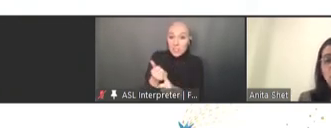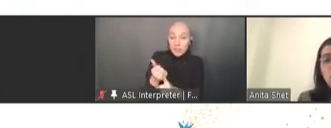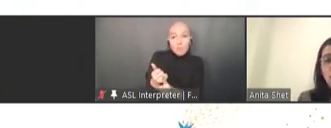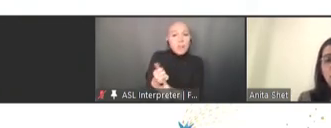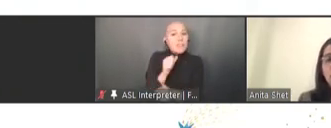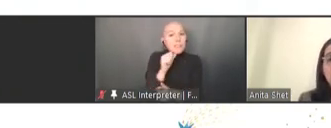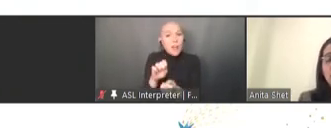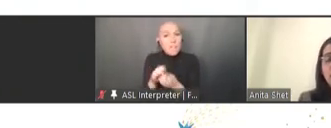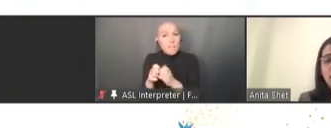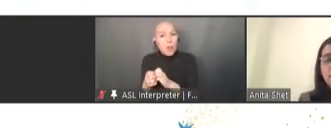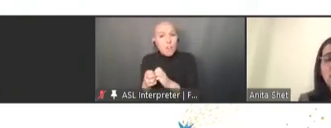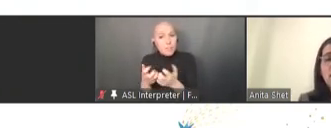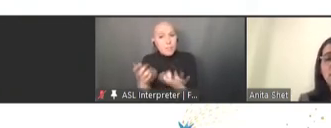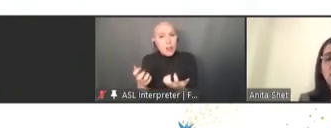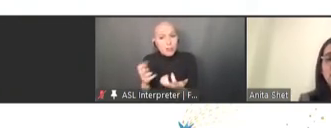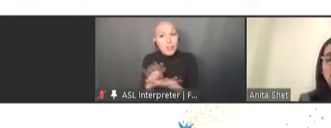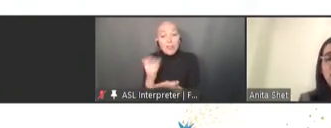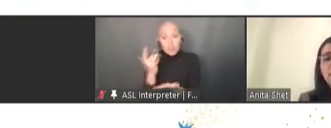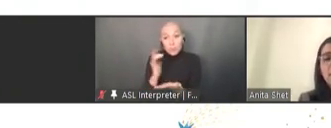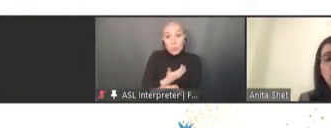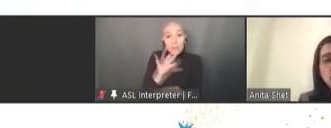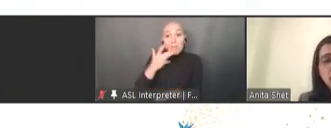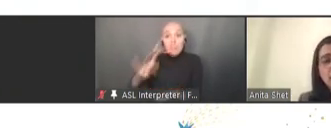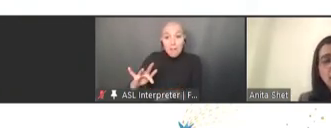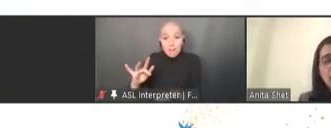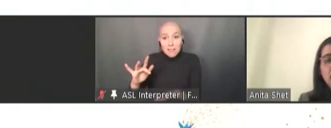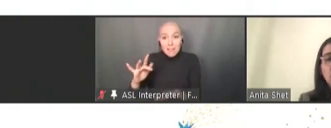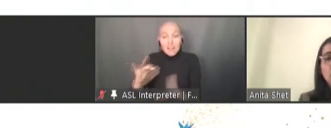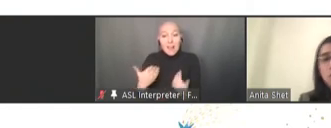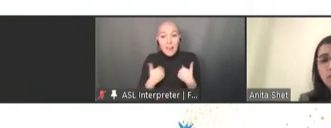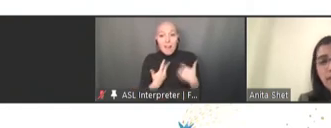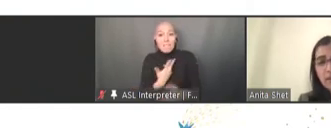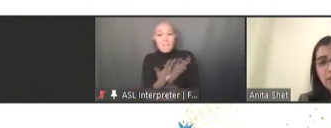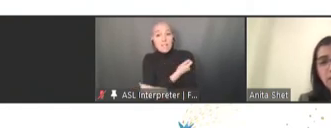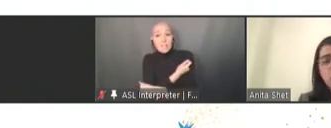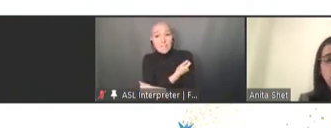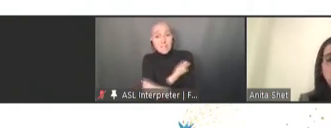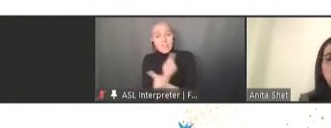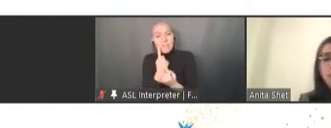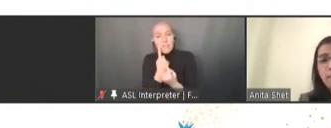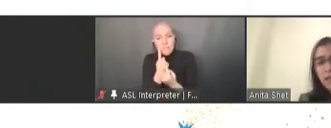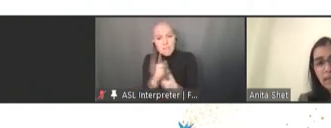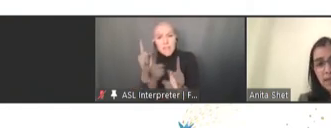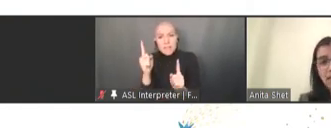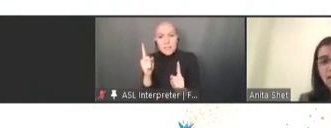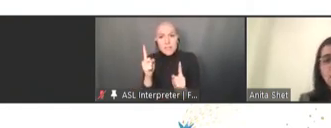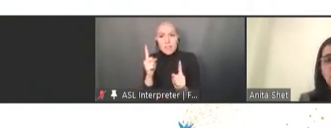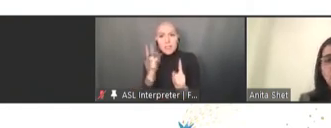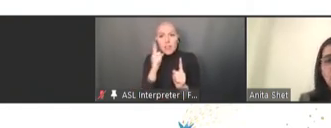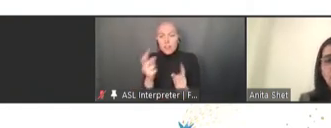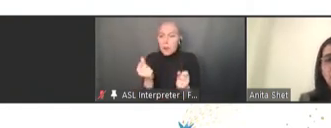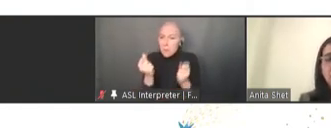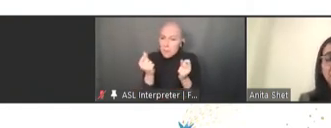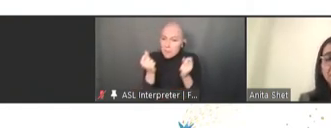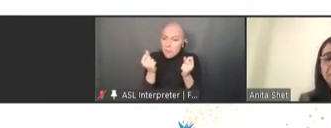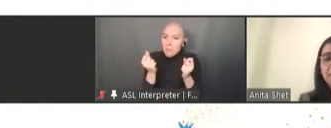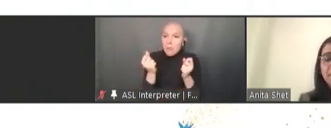why we're lucky enough to have this vaccine that is so effective over many many decades of usage,